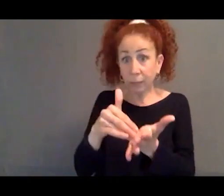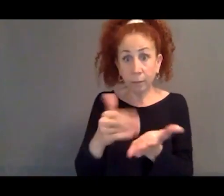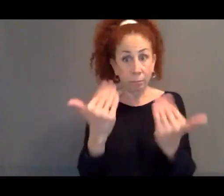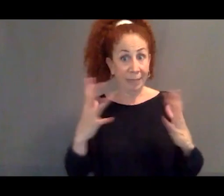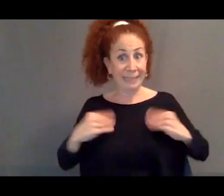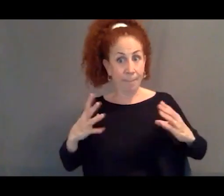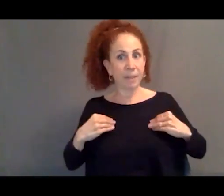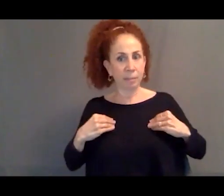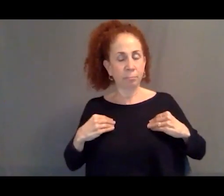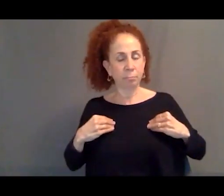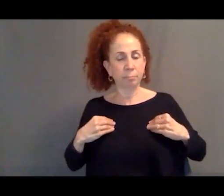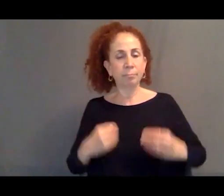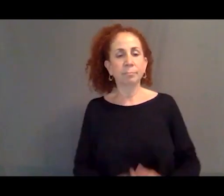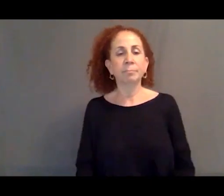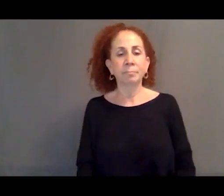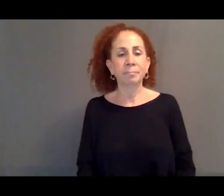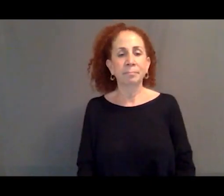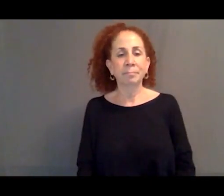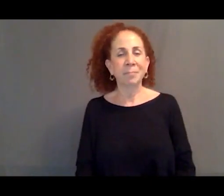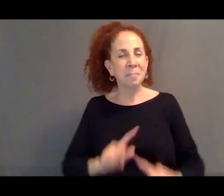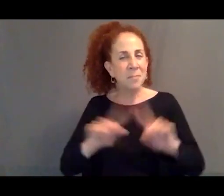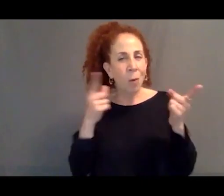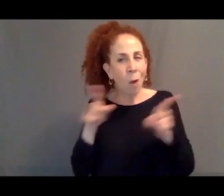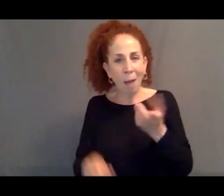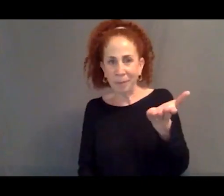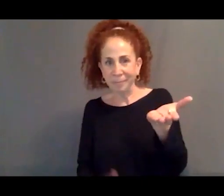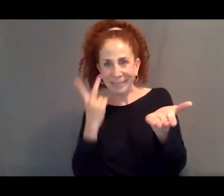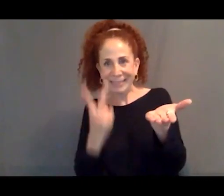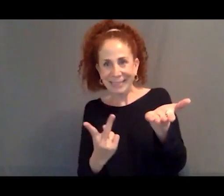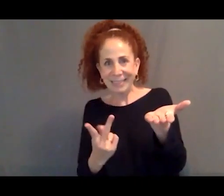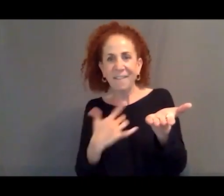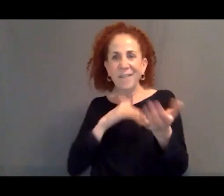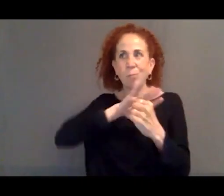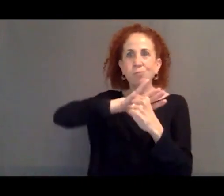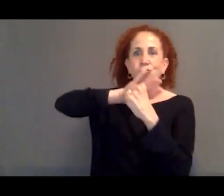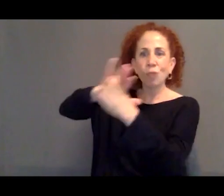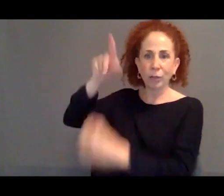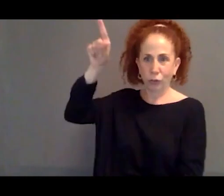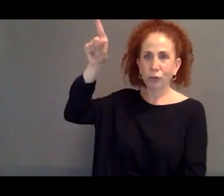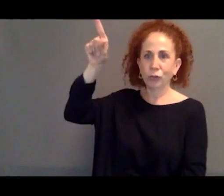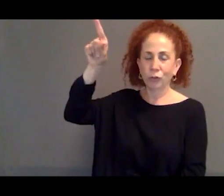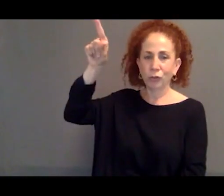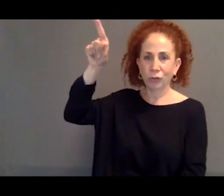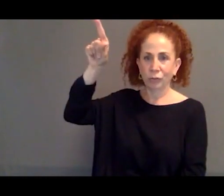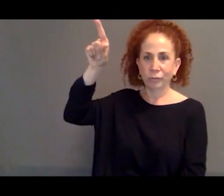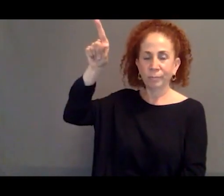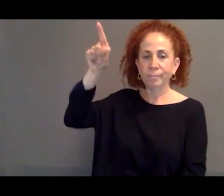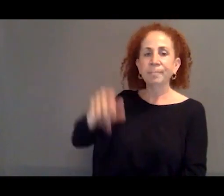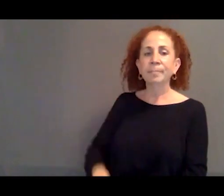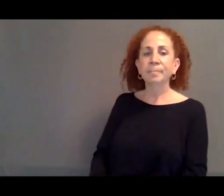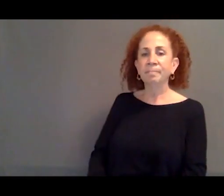But as we see, the pressure was to harden the borders,